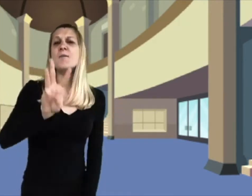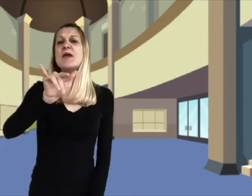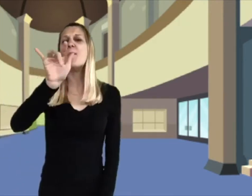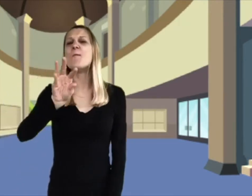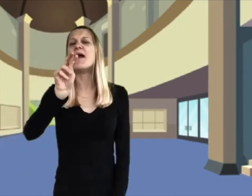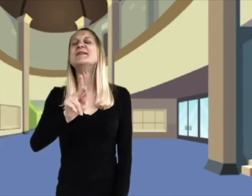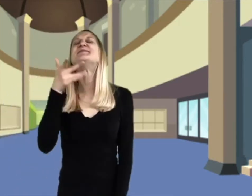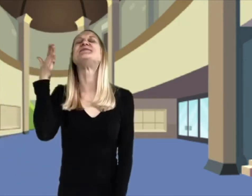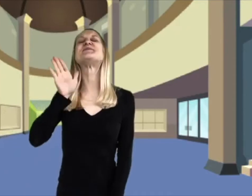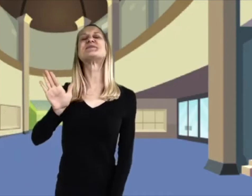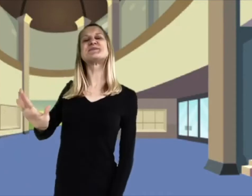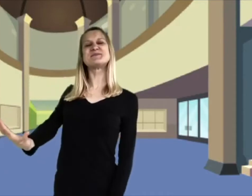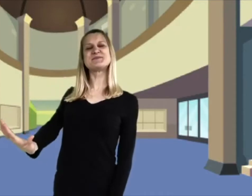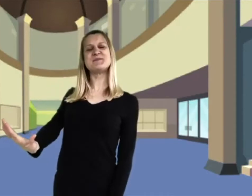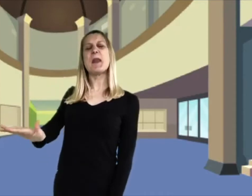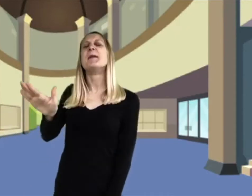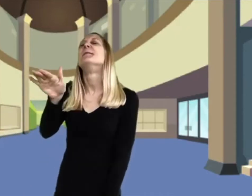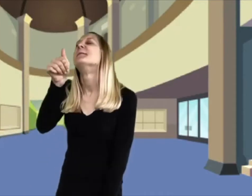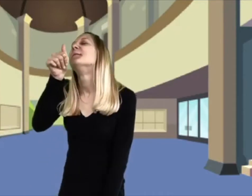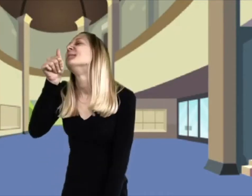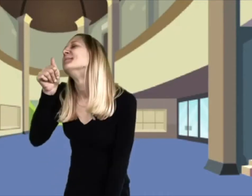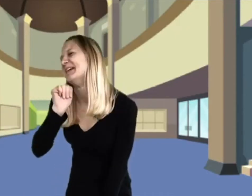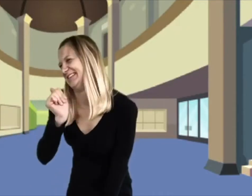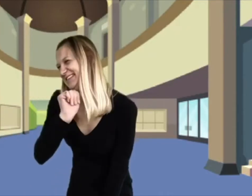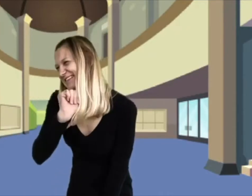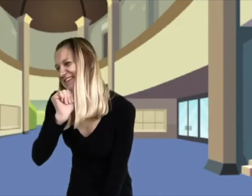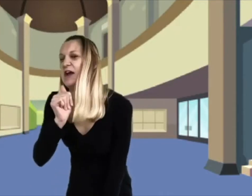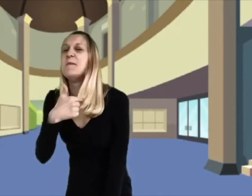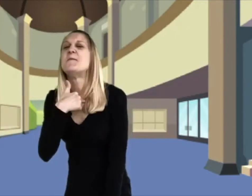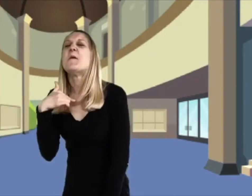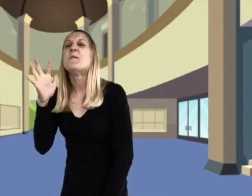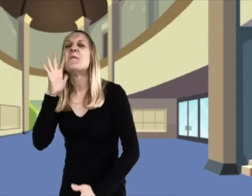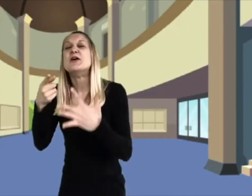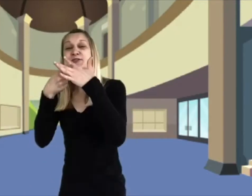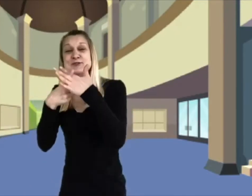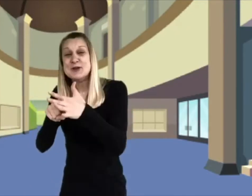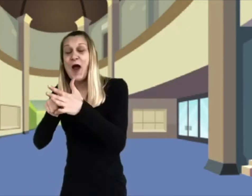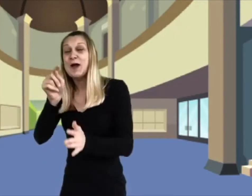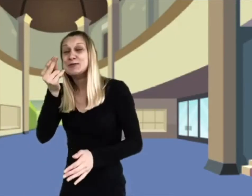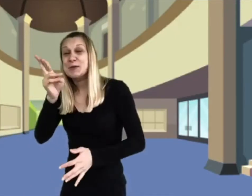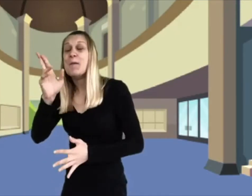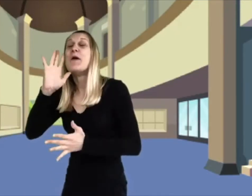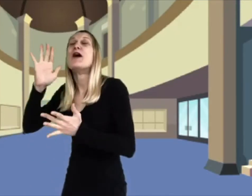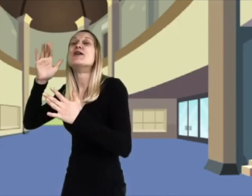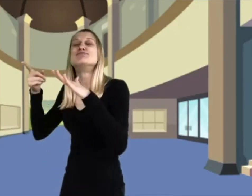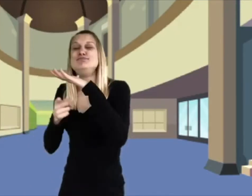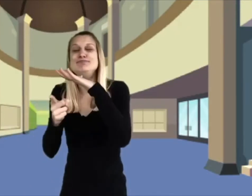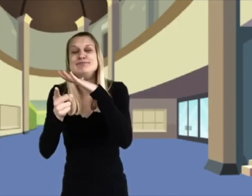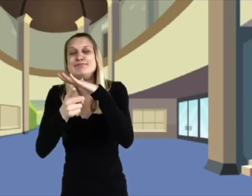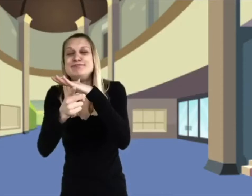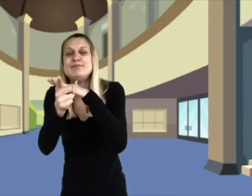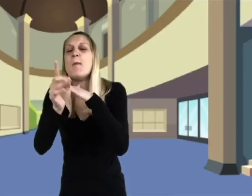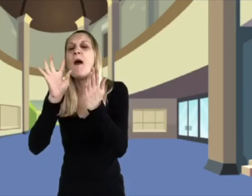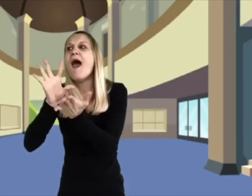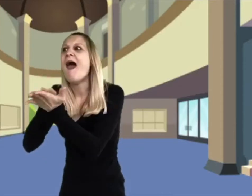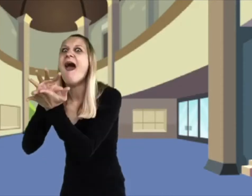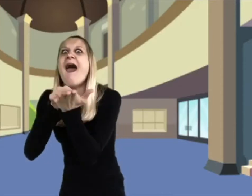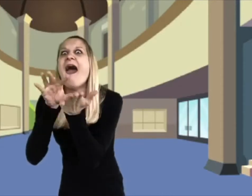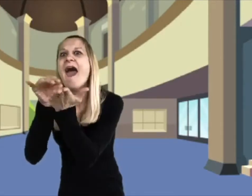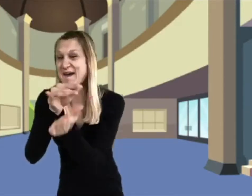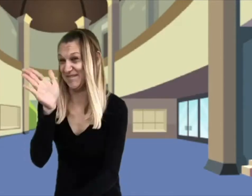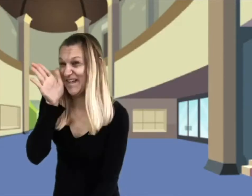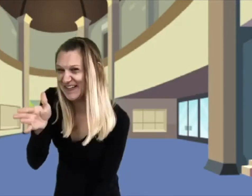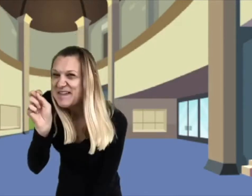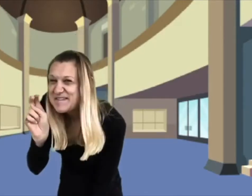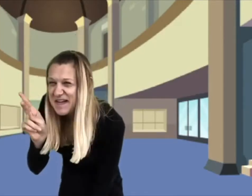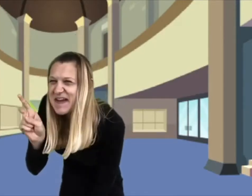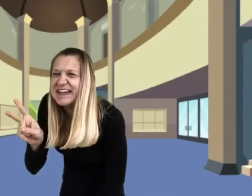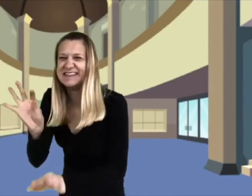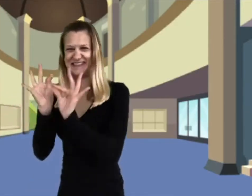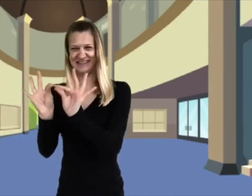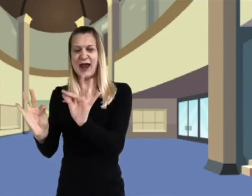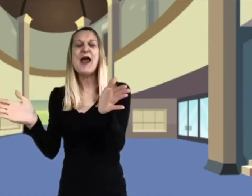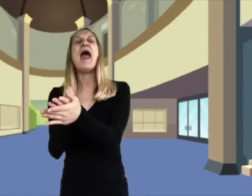Mr. Wonka, putting up a hand and smiling at Augustus, said, "Be patient! You shall see everything as we go along! Alright, boy?"